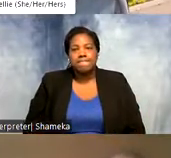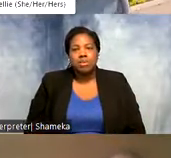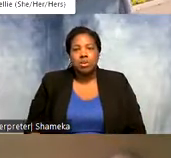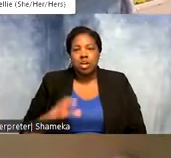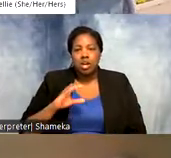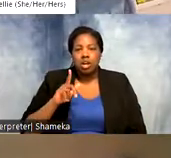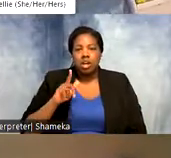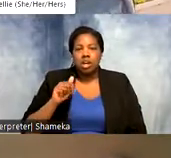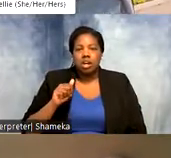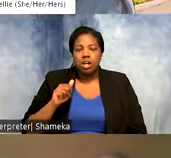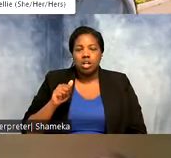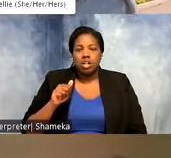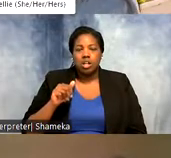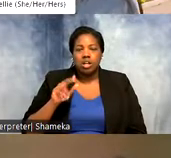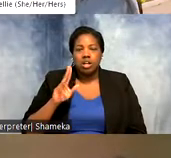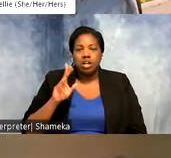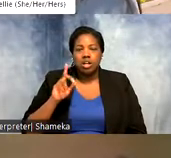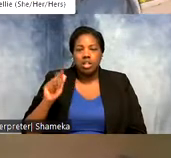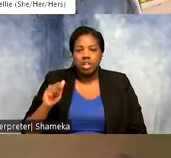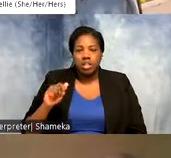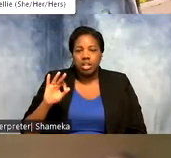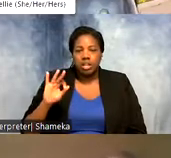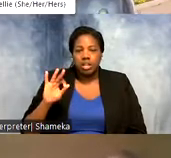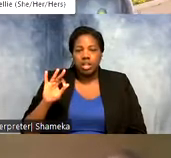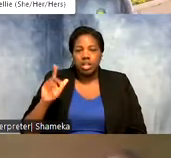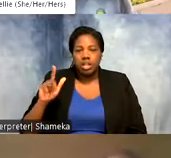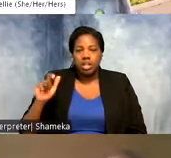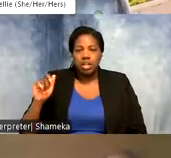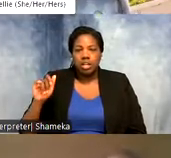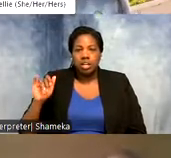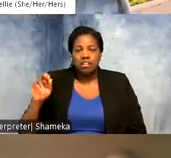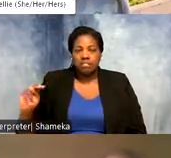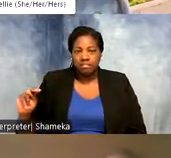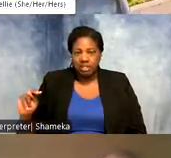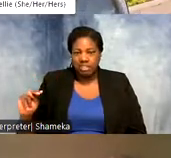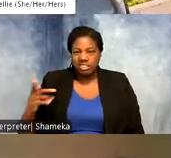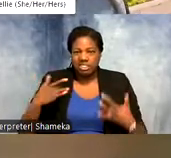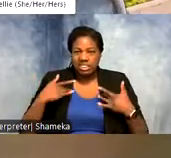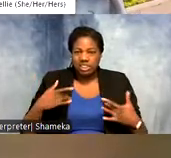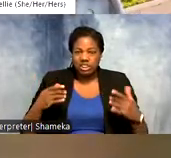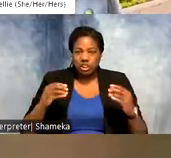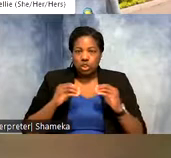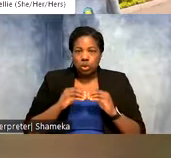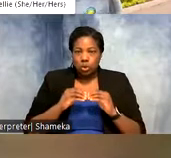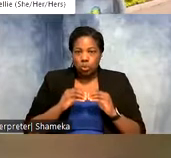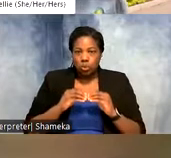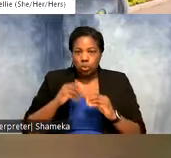Flynn notice that the sandpiper does go a little bit farther south and maybe the sandpiper likes